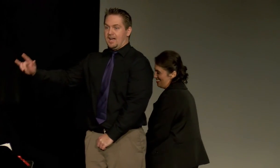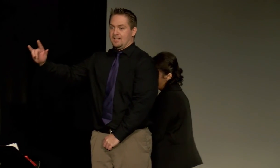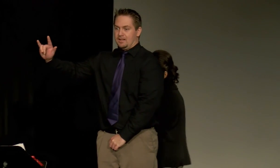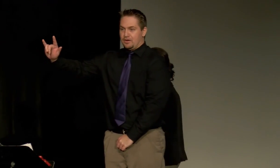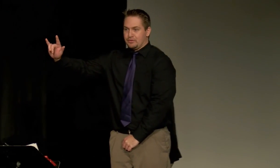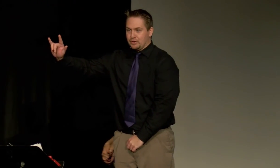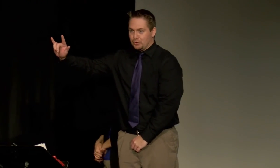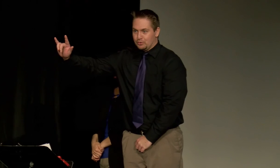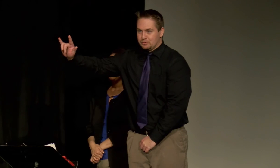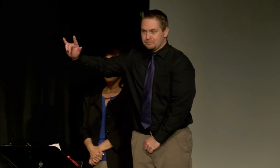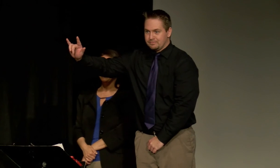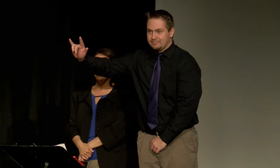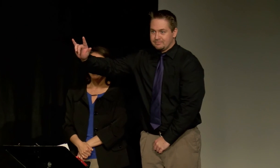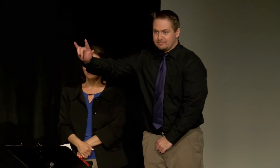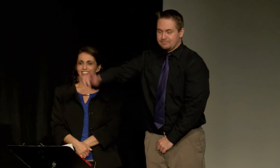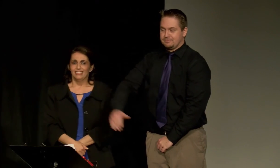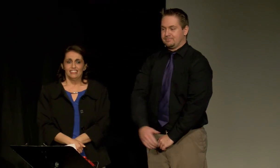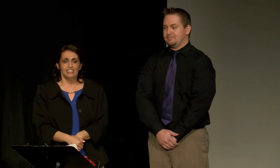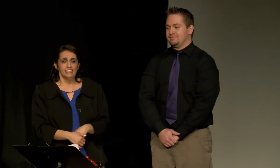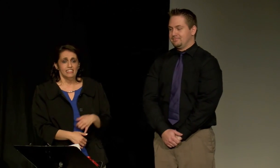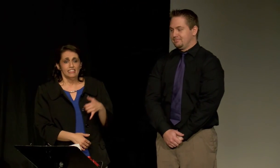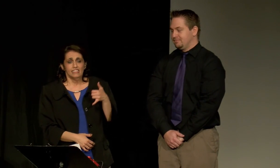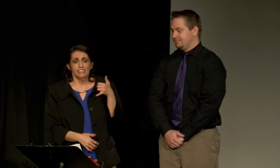I love you.